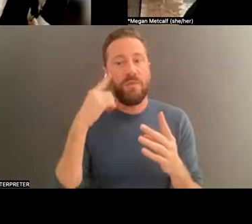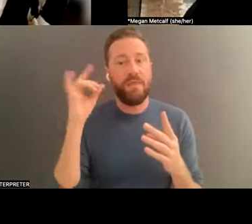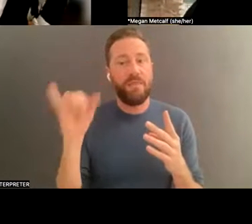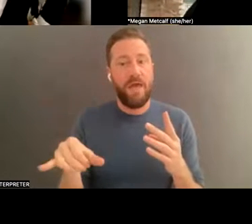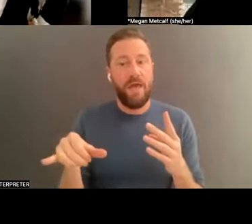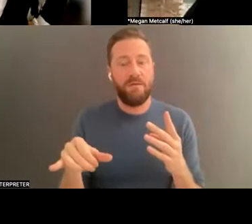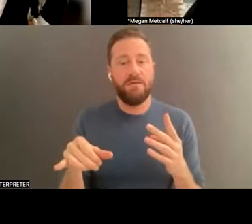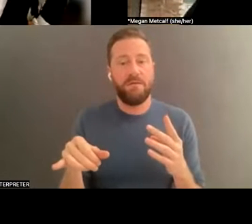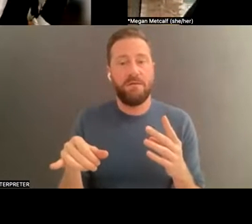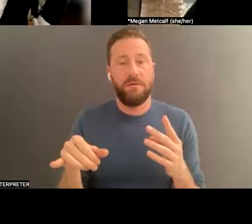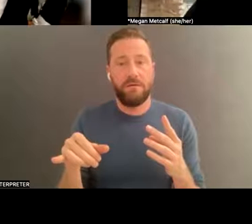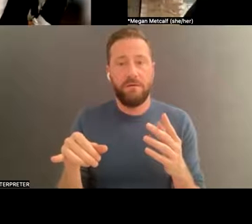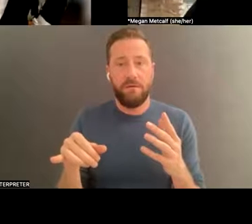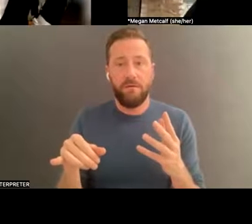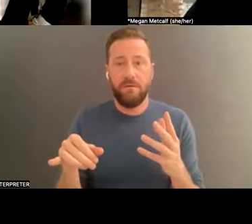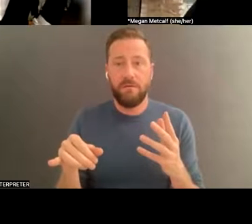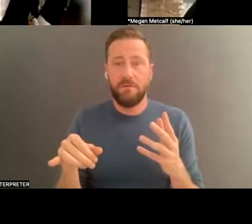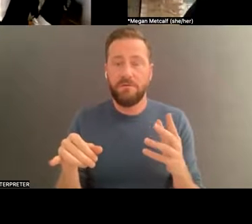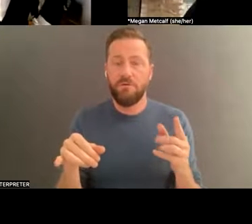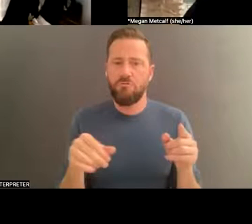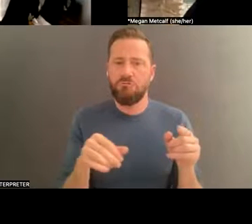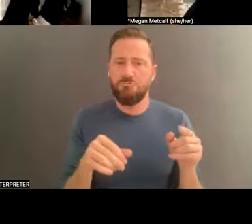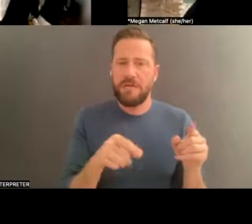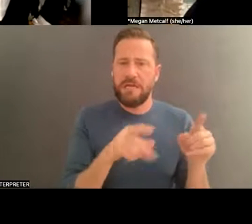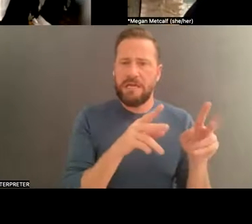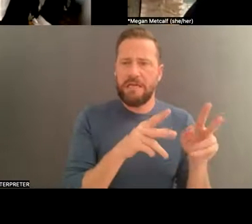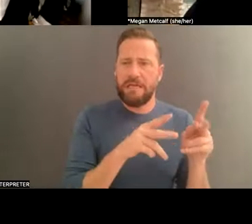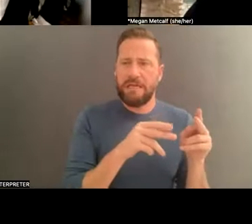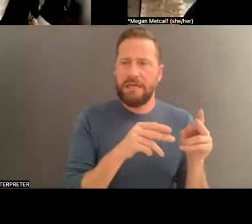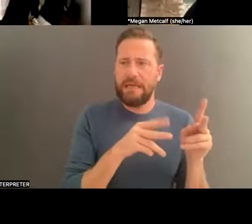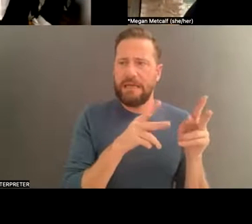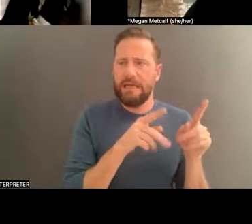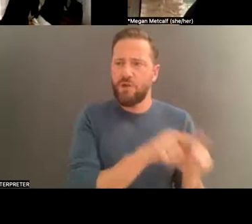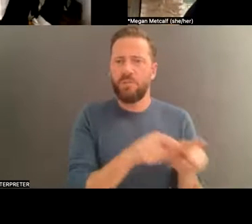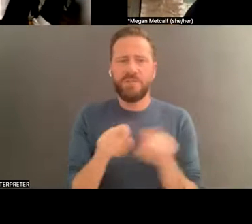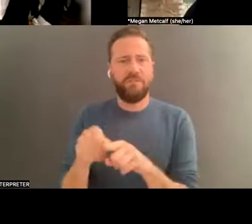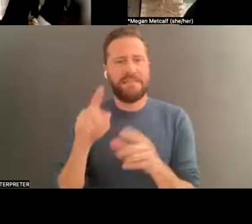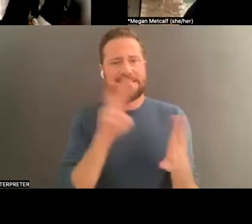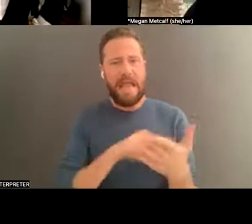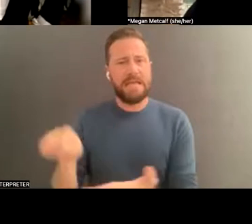that in terms of dance, because it is so ephemeral, and it just is time-based